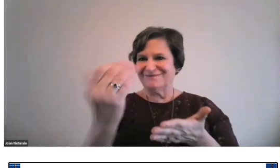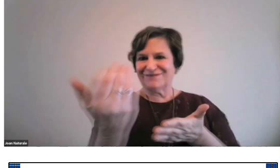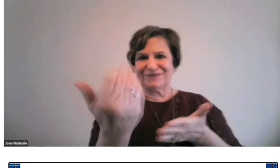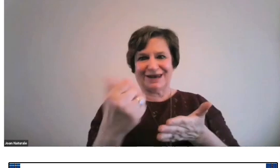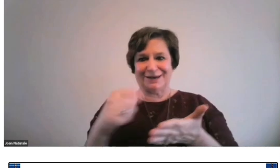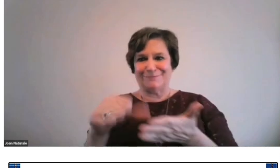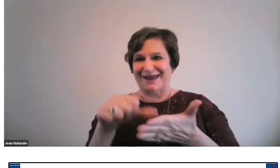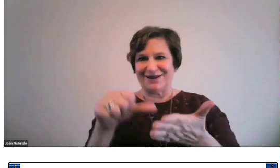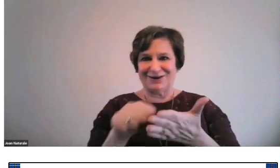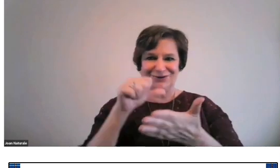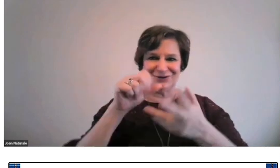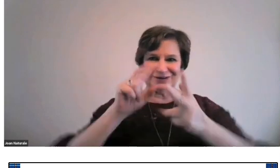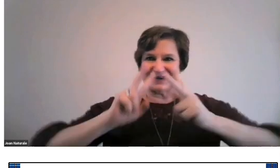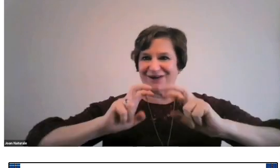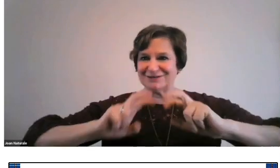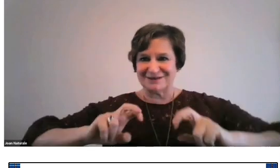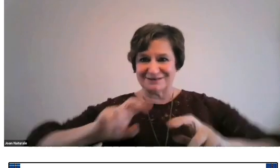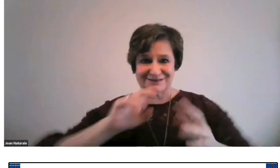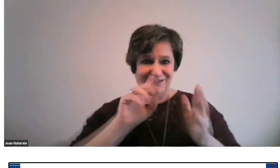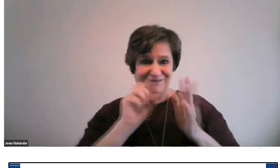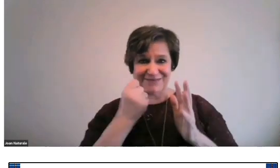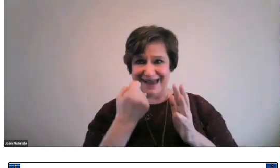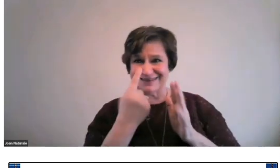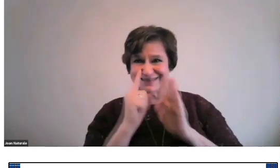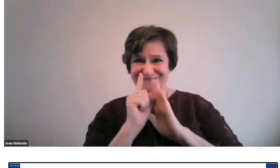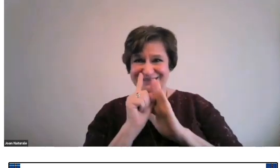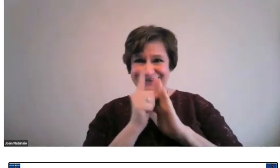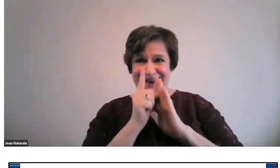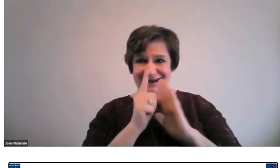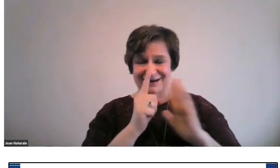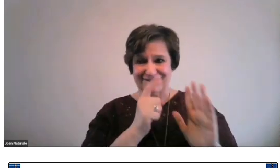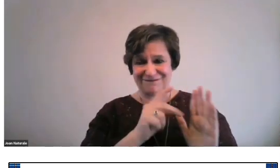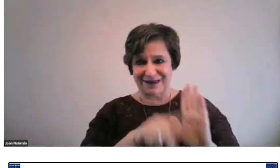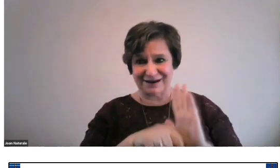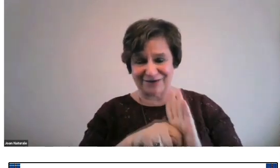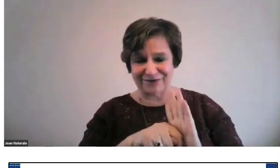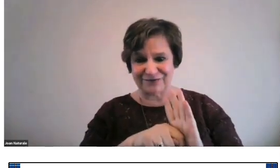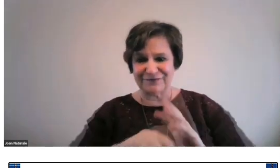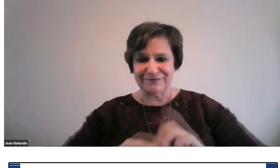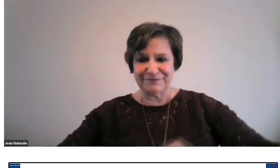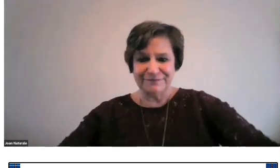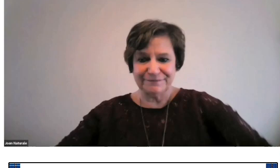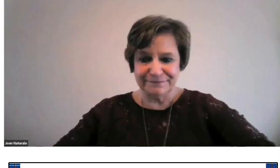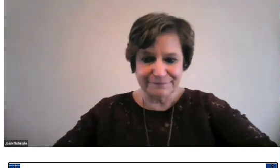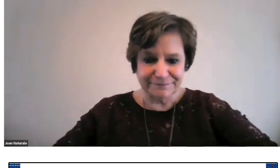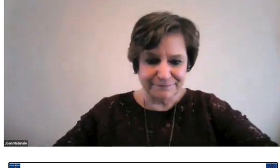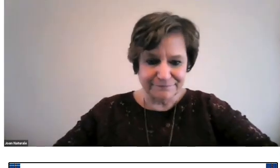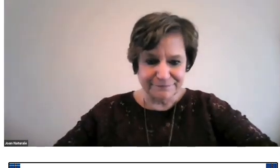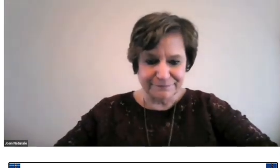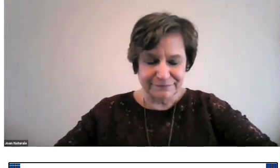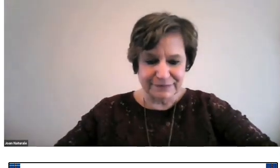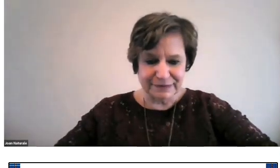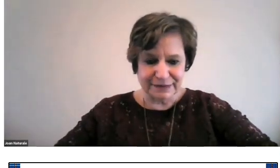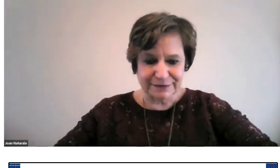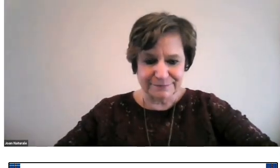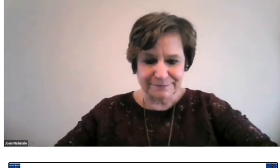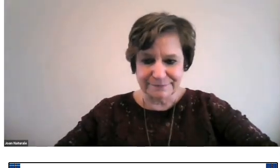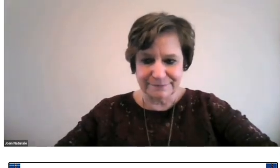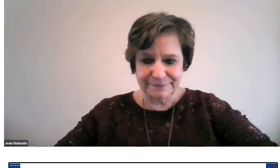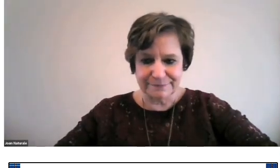One researcher wrote a 15-page paper analyzing that 11-second video poem.